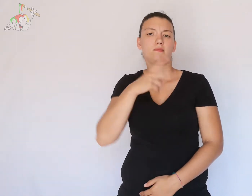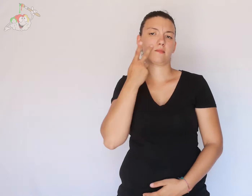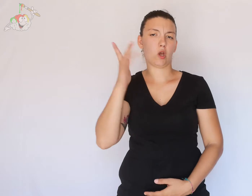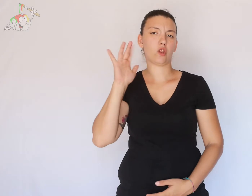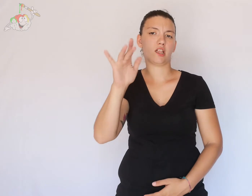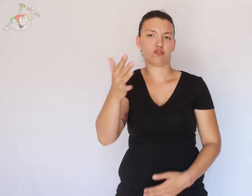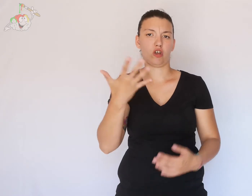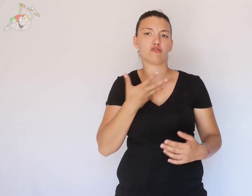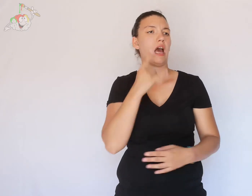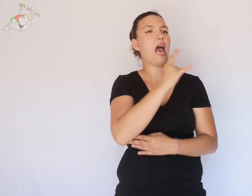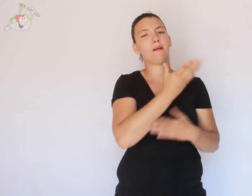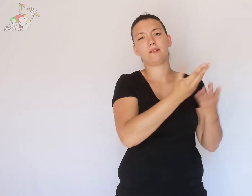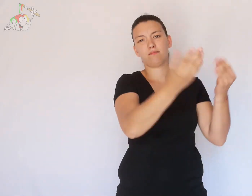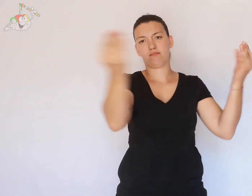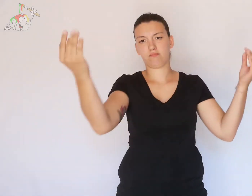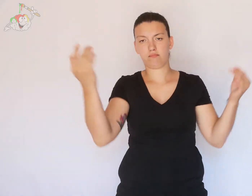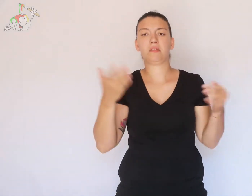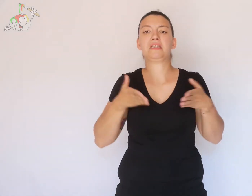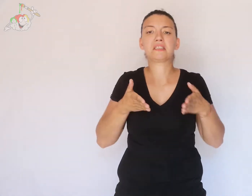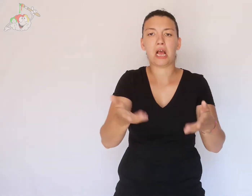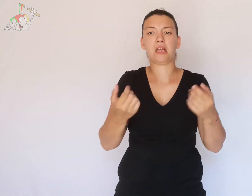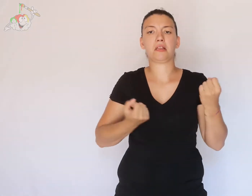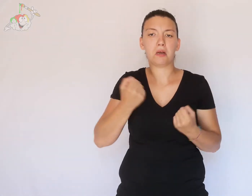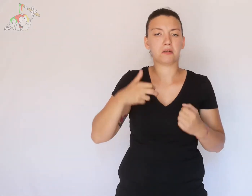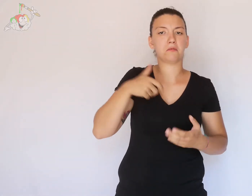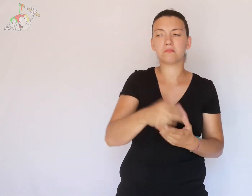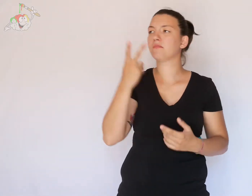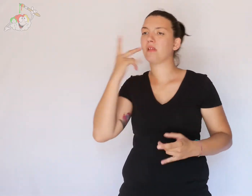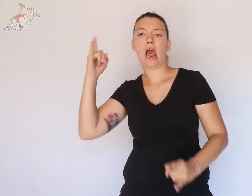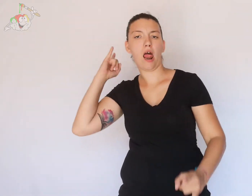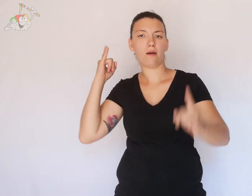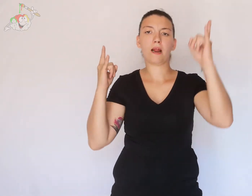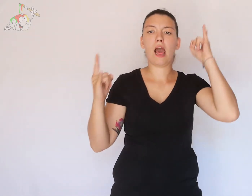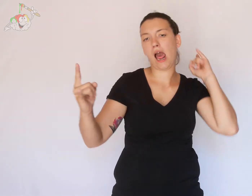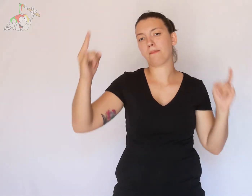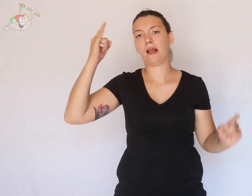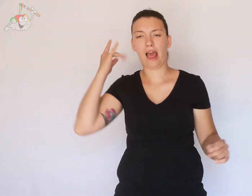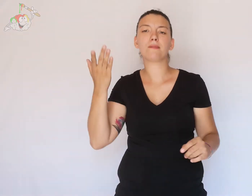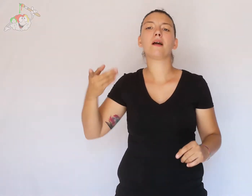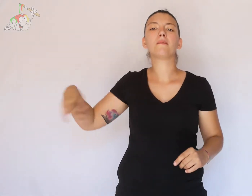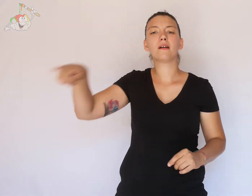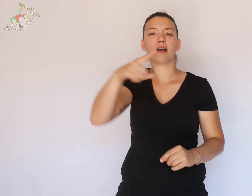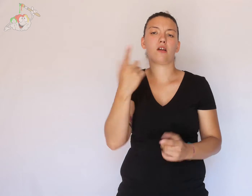We see many trees every day. On the street, in the car or walking we meet many.